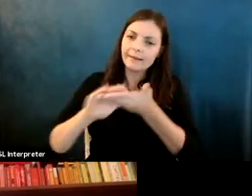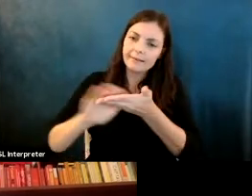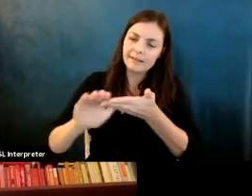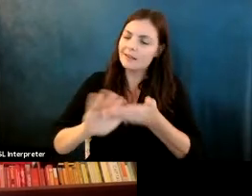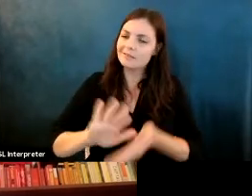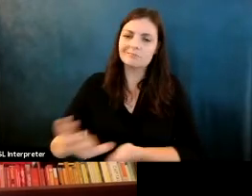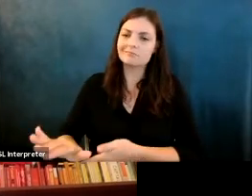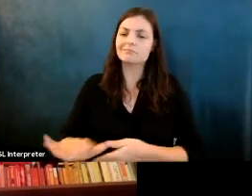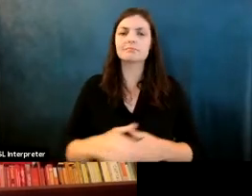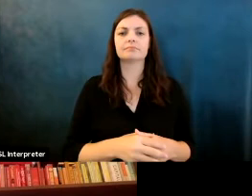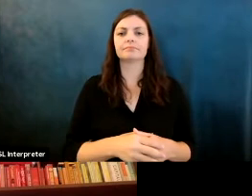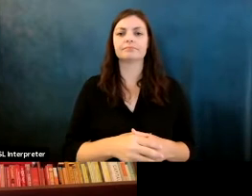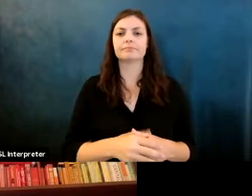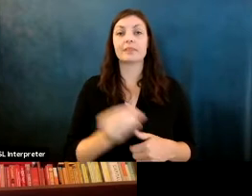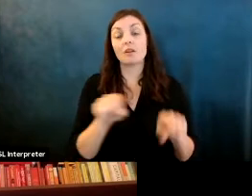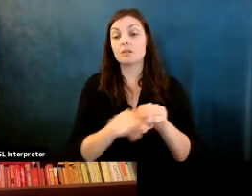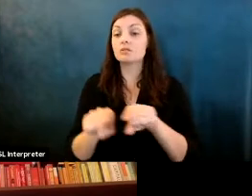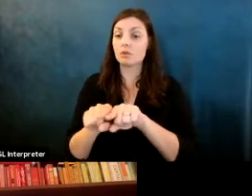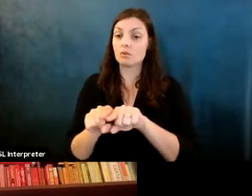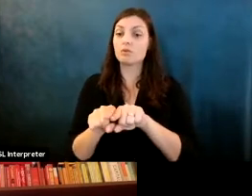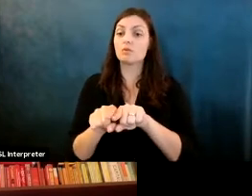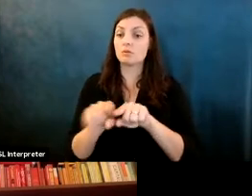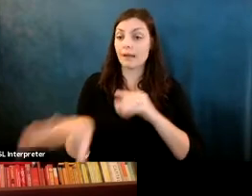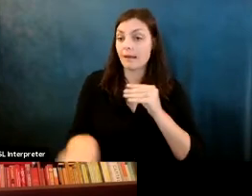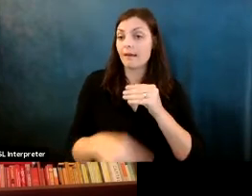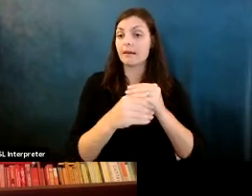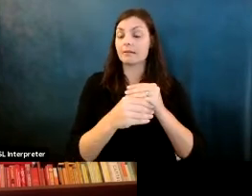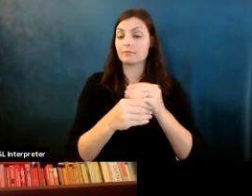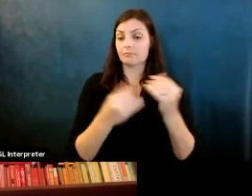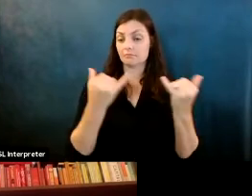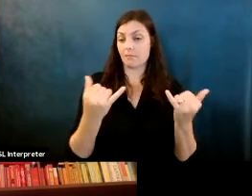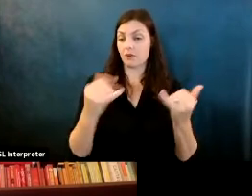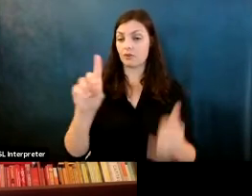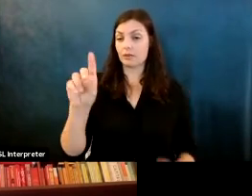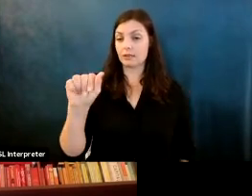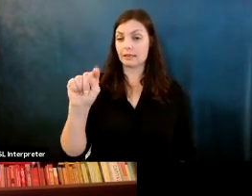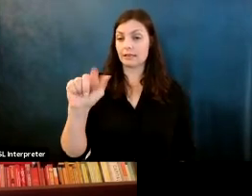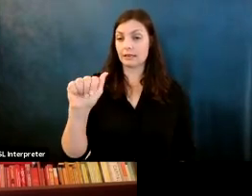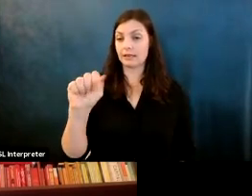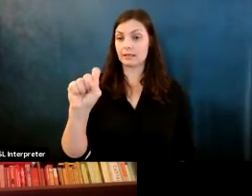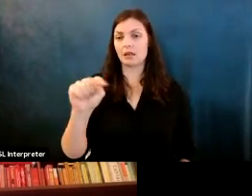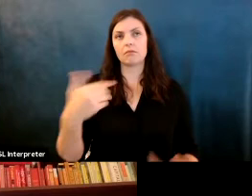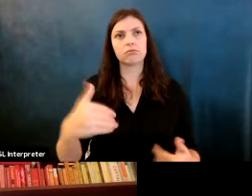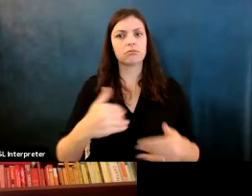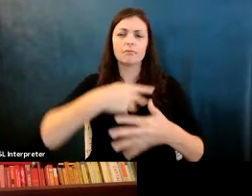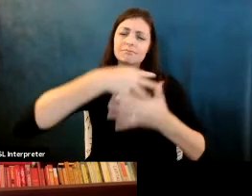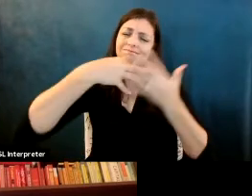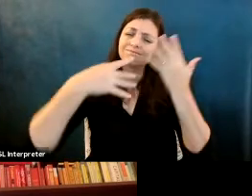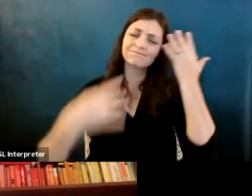Fernanda Viegas: and also to compound to that modern data sets tend to be massive and so, even if you want to look at your data.